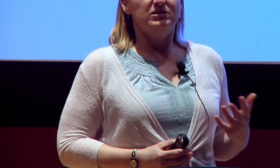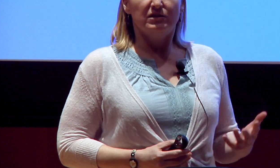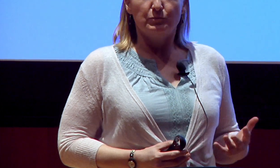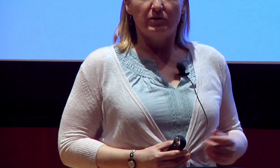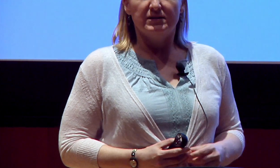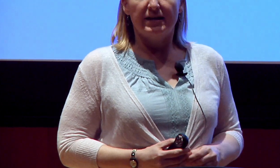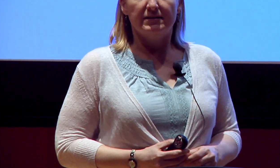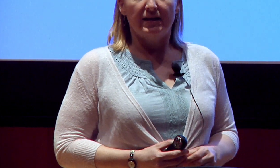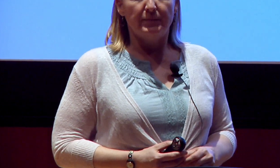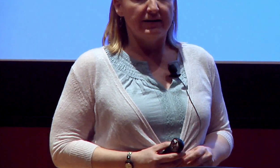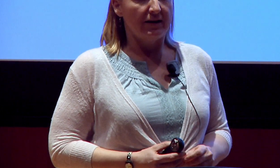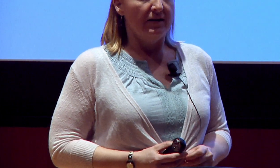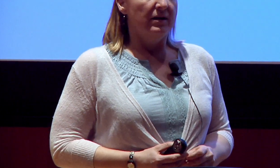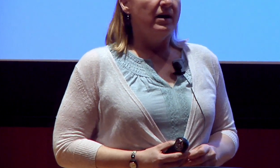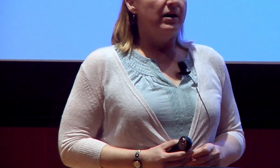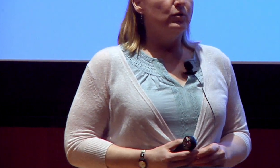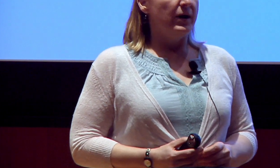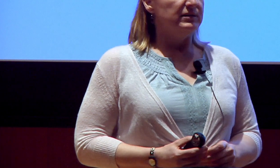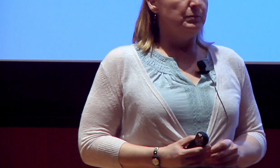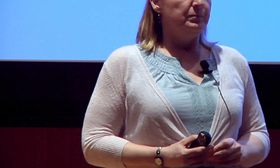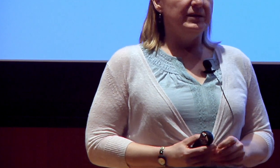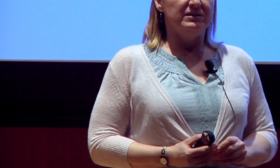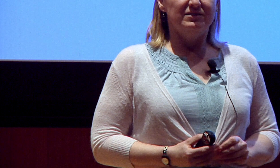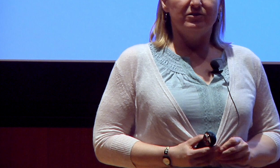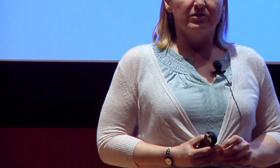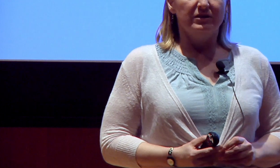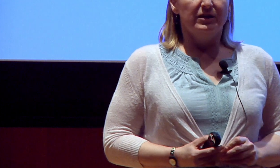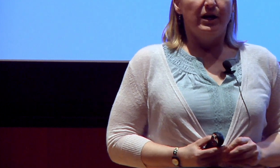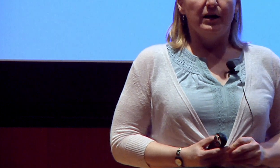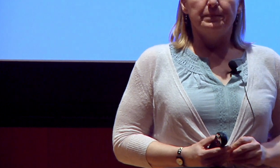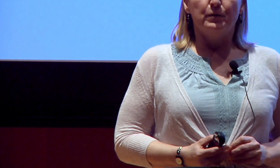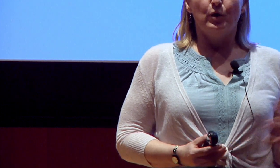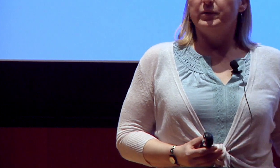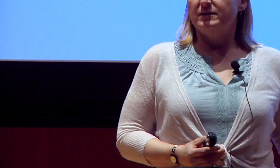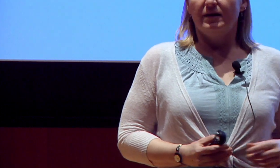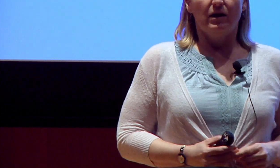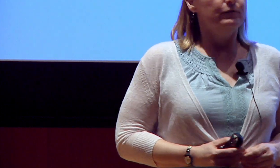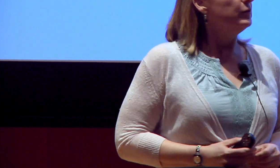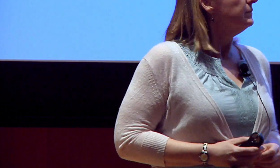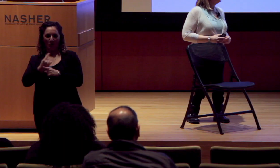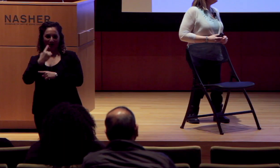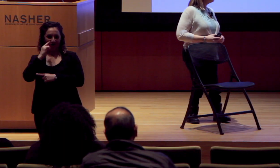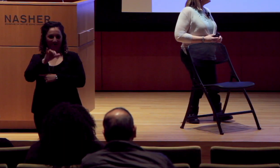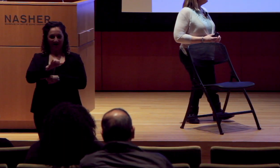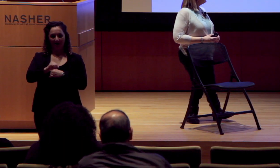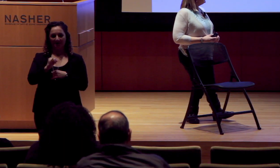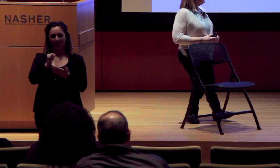and explore aesthetics that might not otherwise be considered appropriate to that art form.